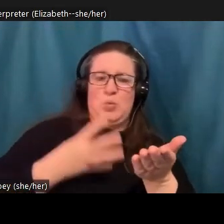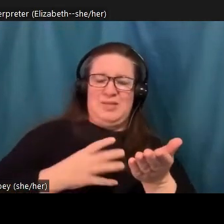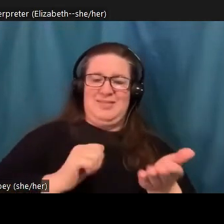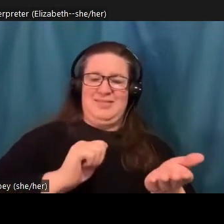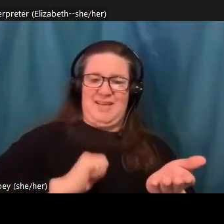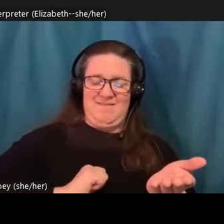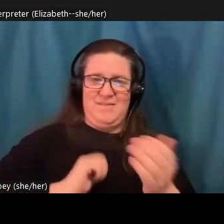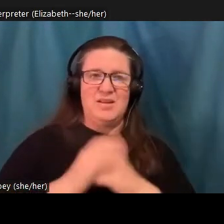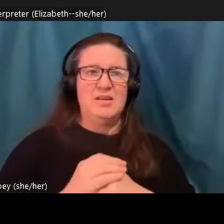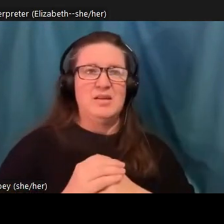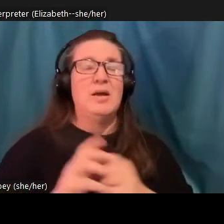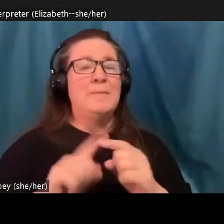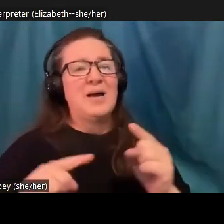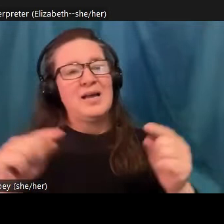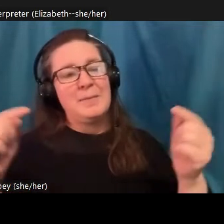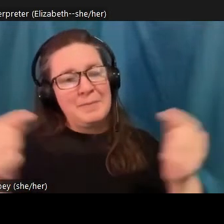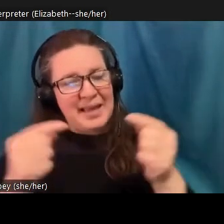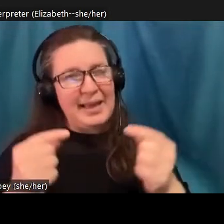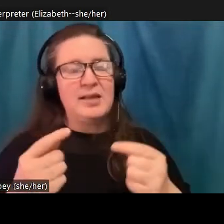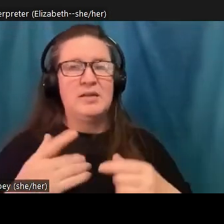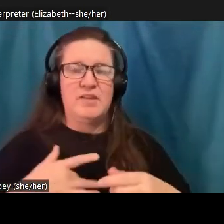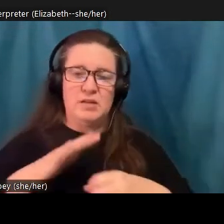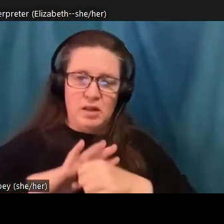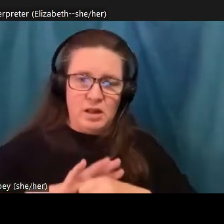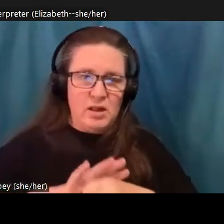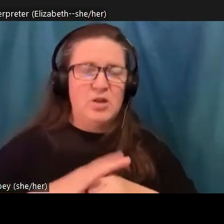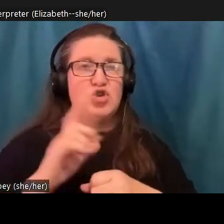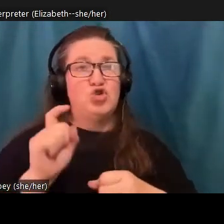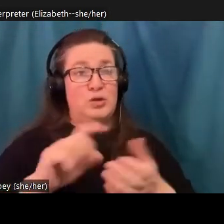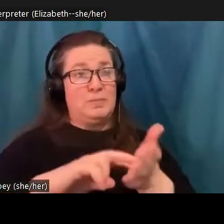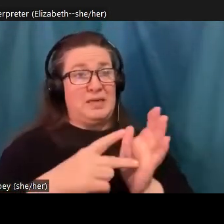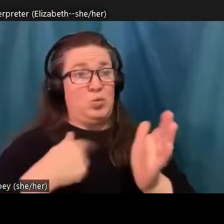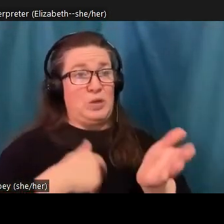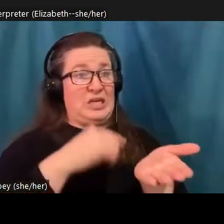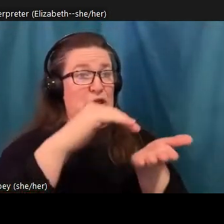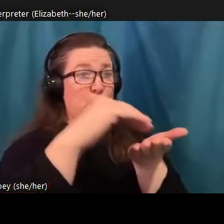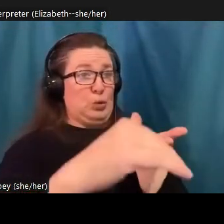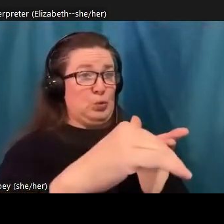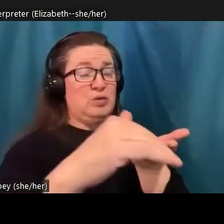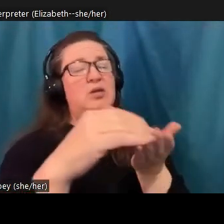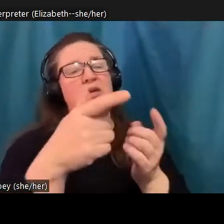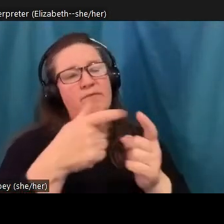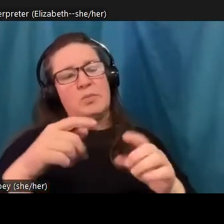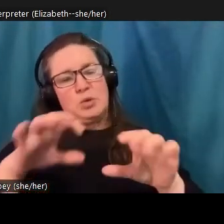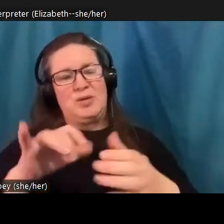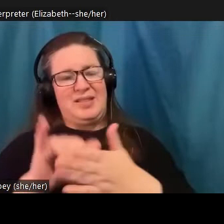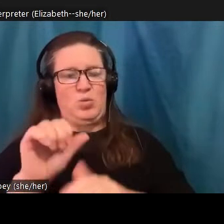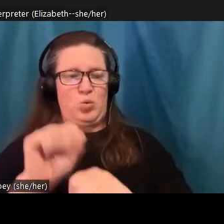distress excuse us from doing the work. And in fact, diving into the work is one of the most powerful antidotes to despair.